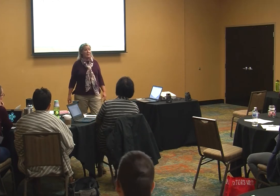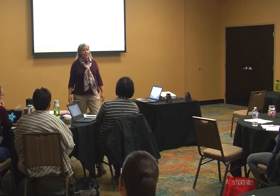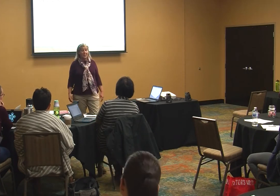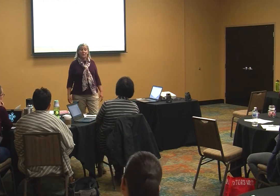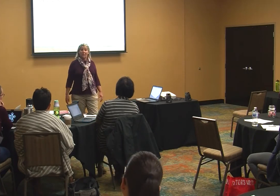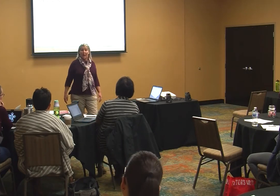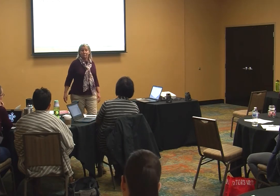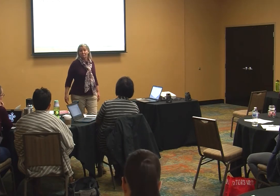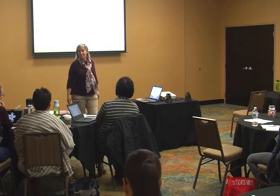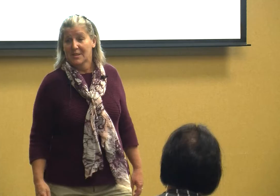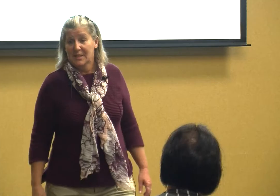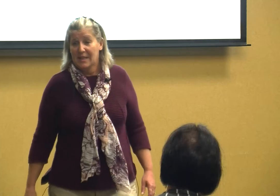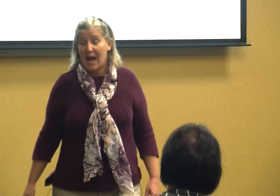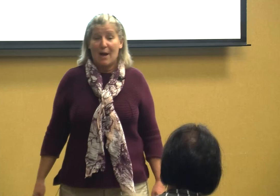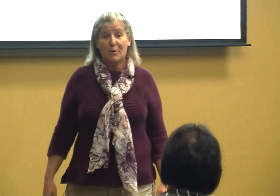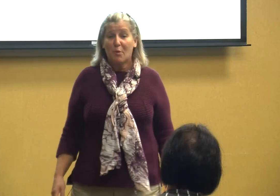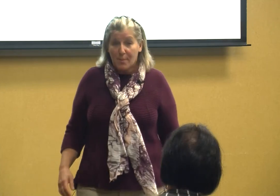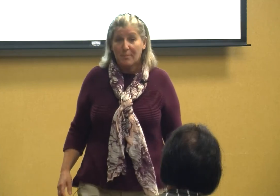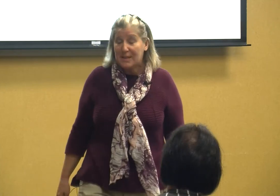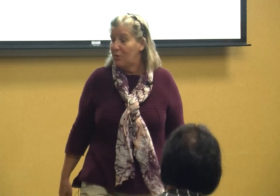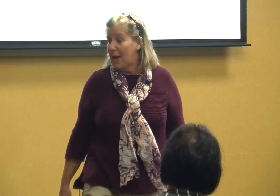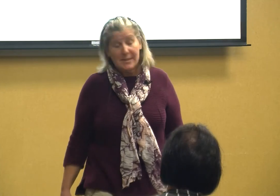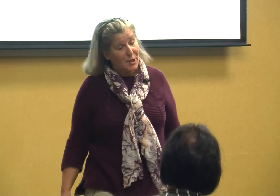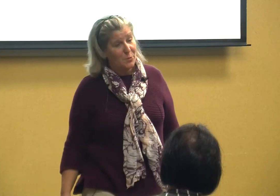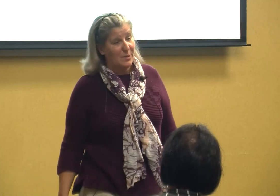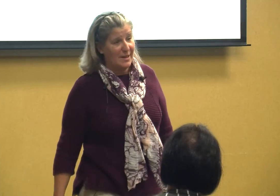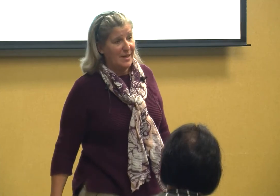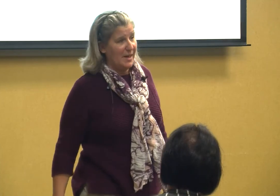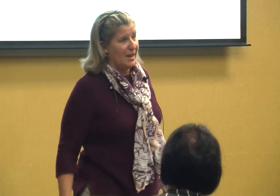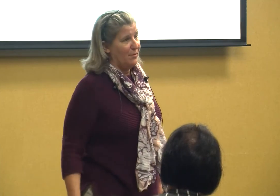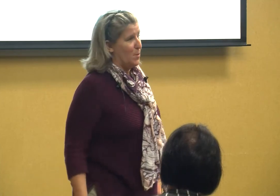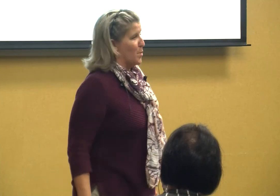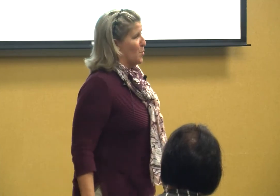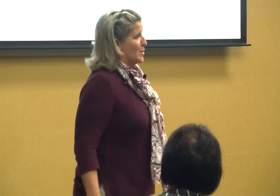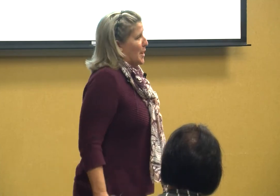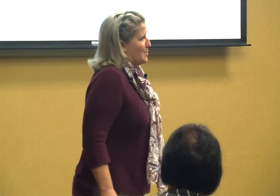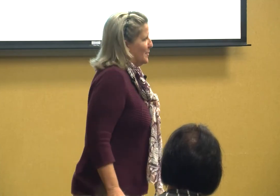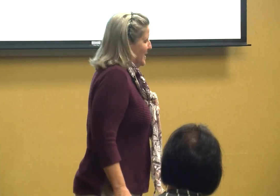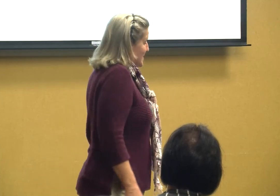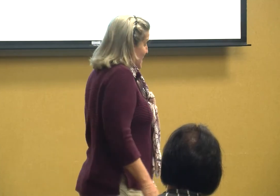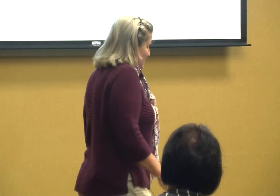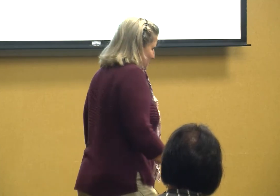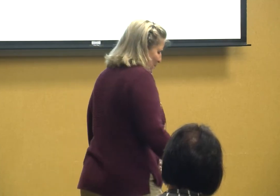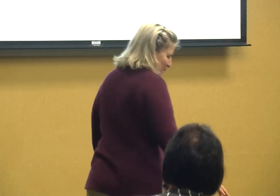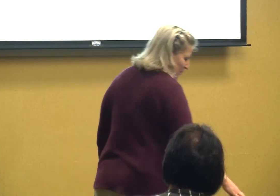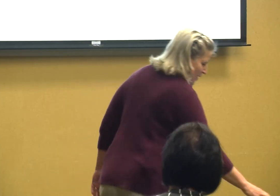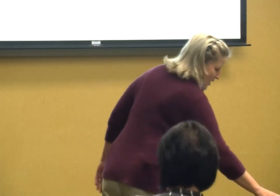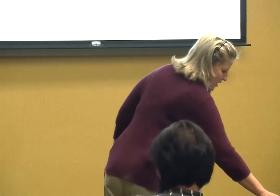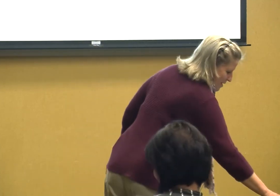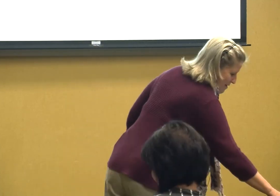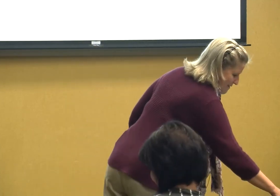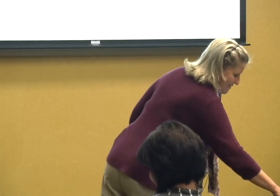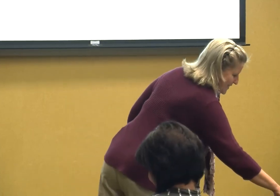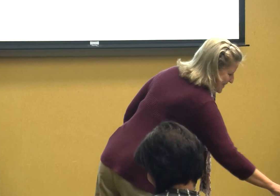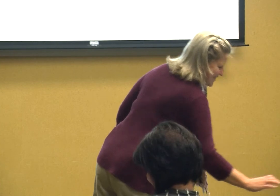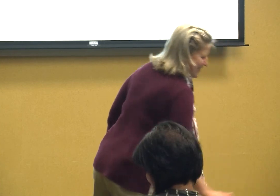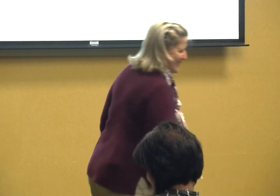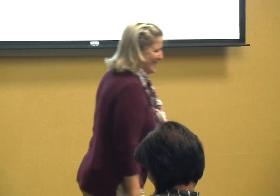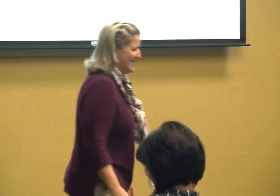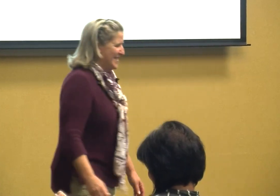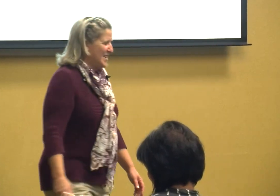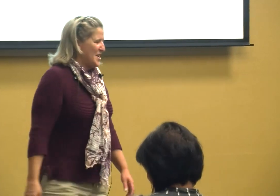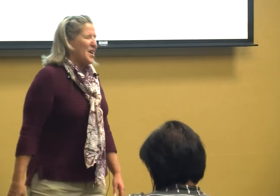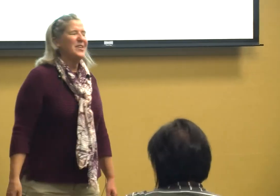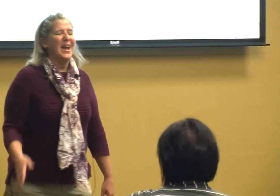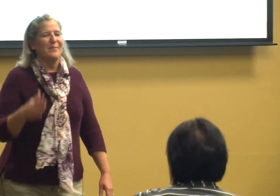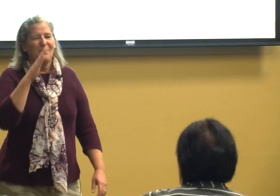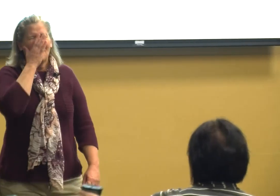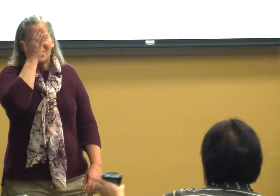why they do that I would probably do that too if it were more socially acceptable okay you don't